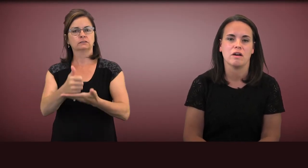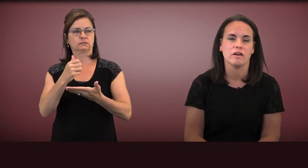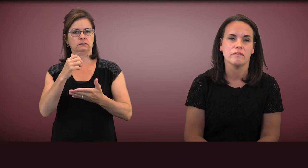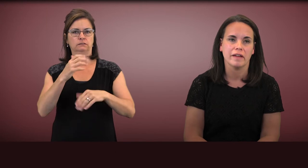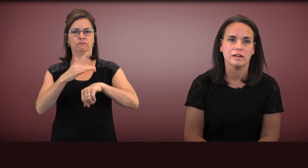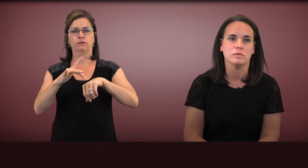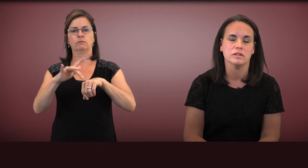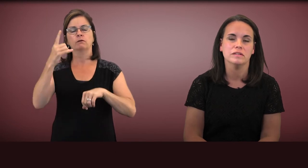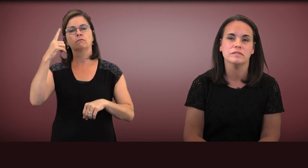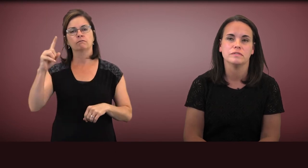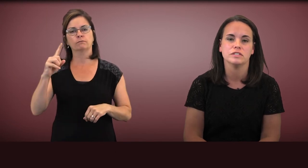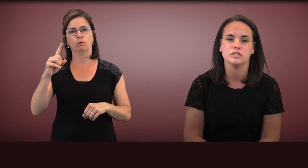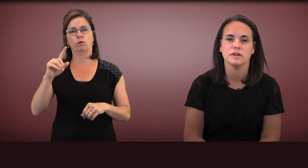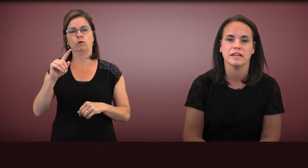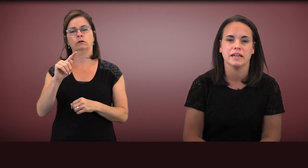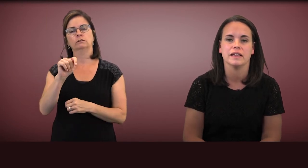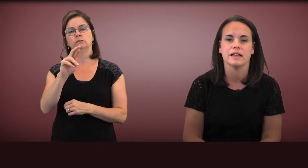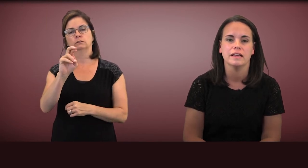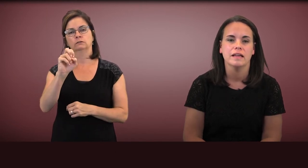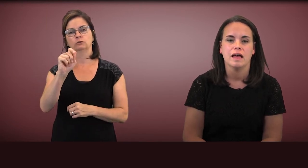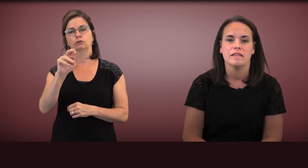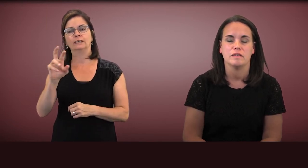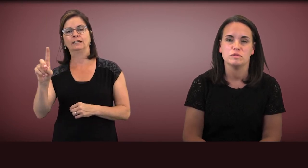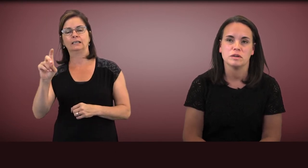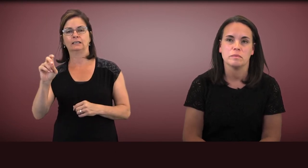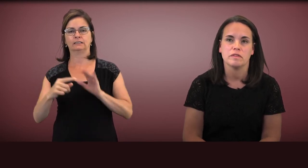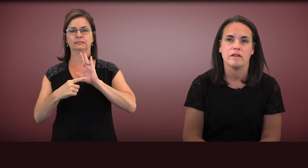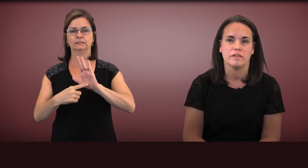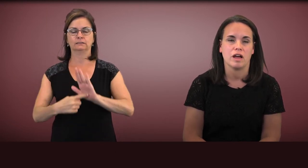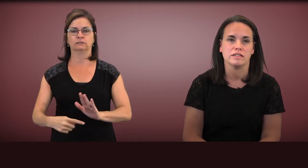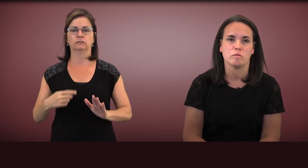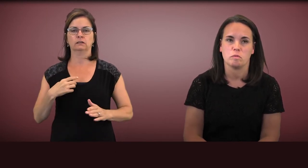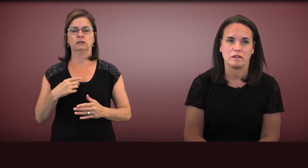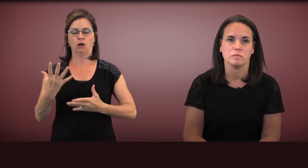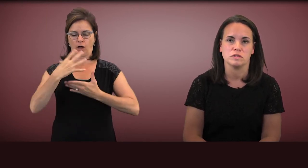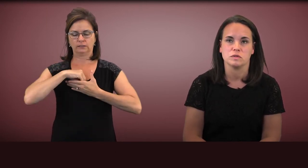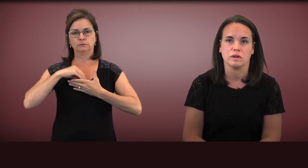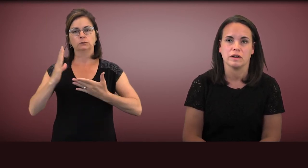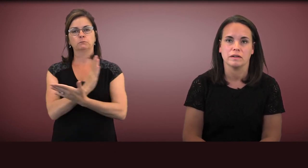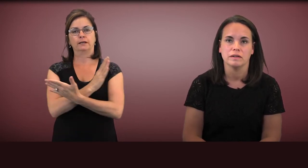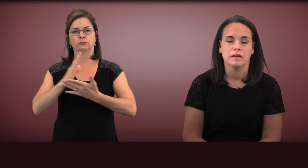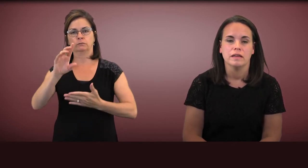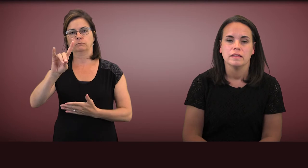are available for treating symptoms of an autism spectrum disorder.